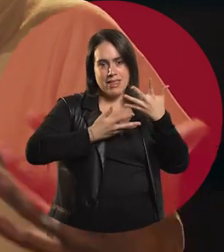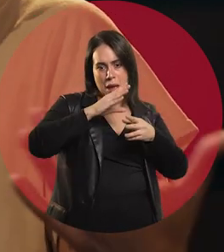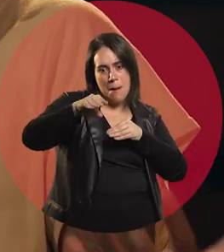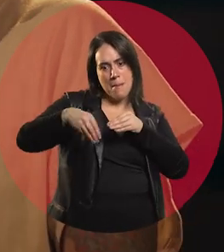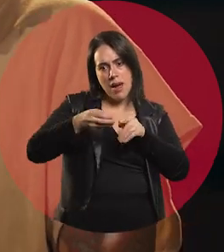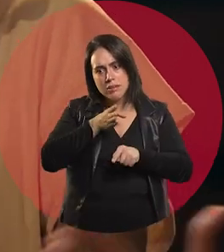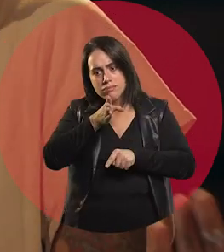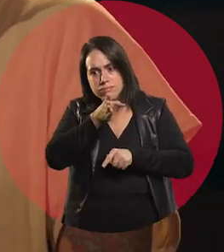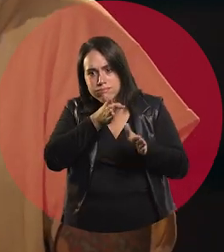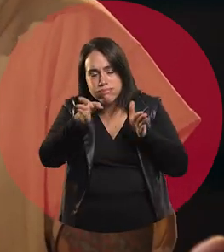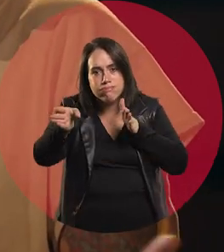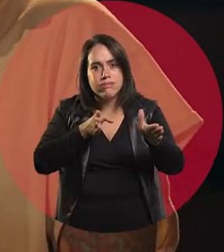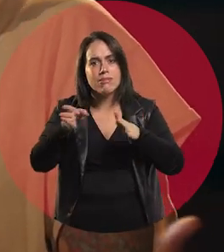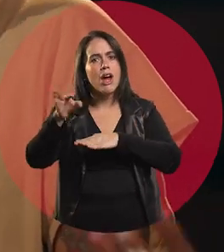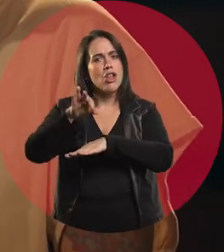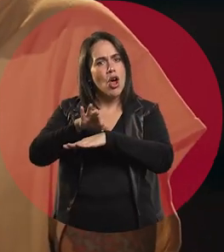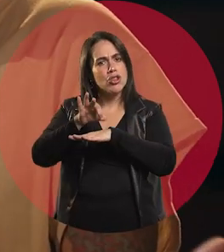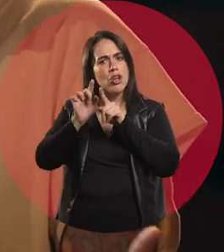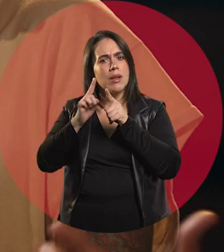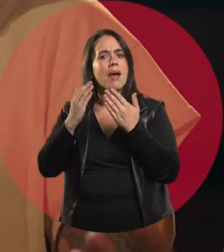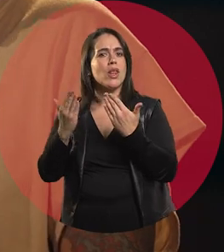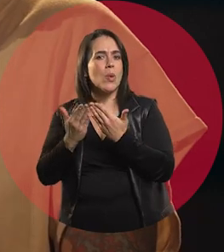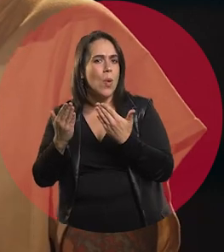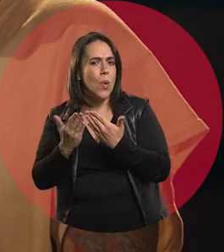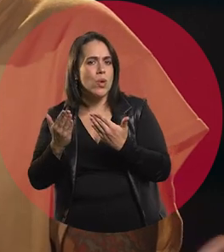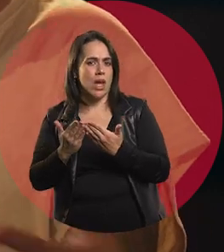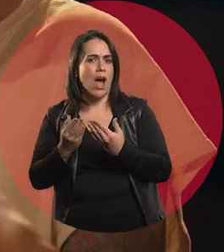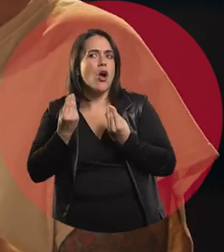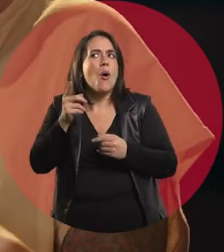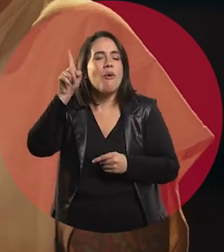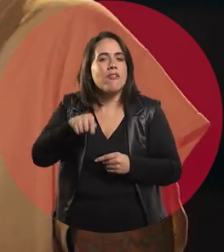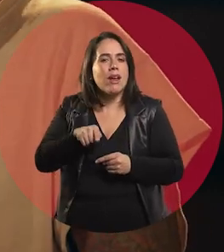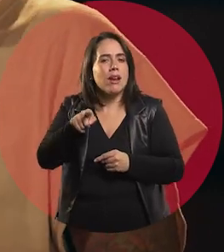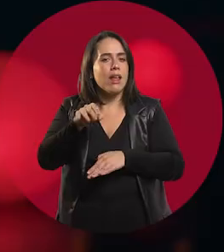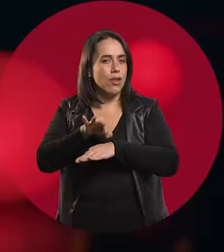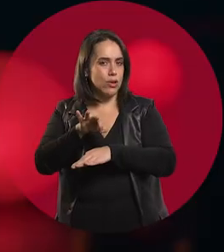for the stage and for singing, already as a boy. How did you get to that?